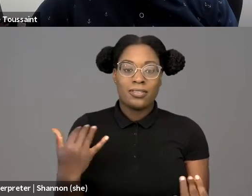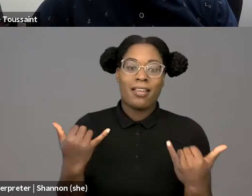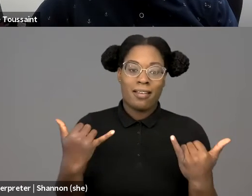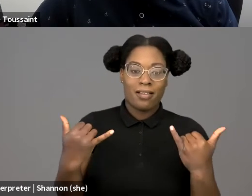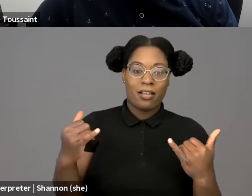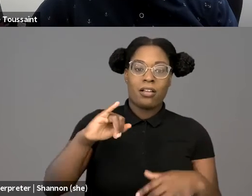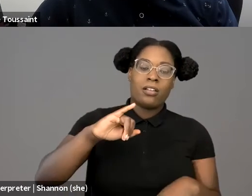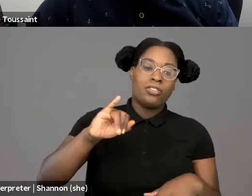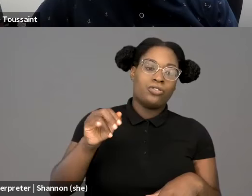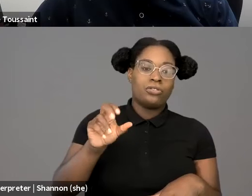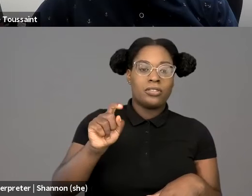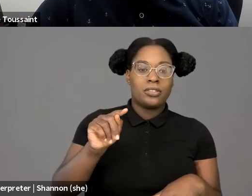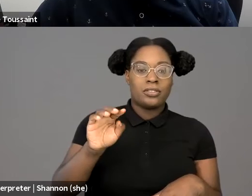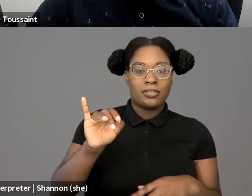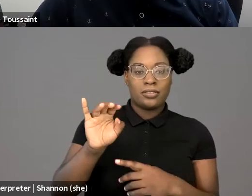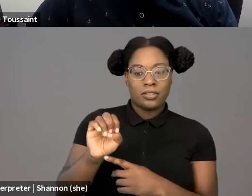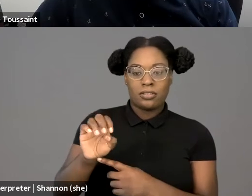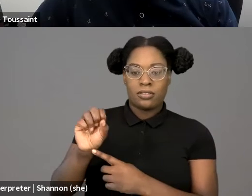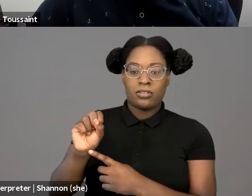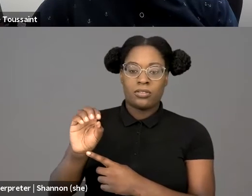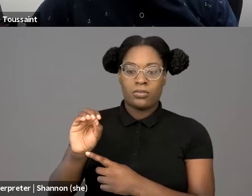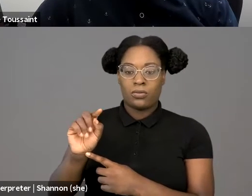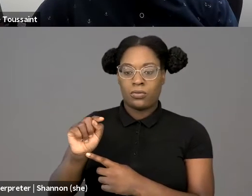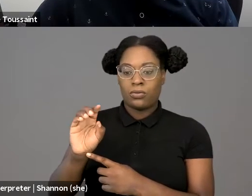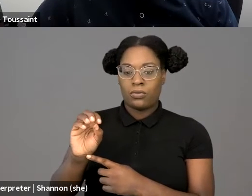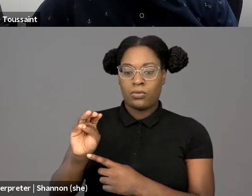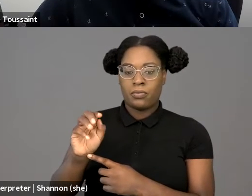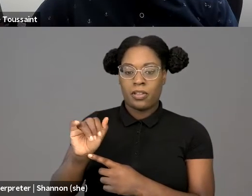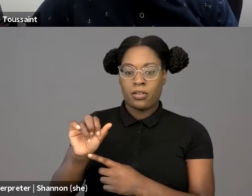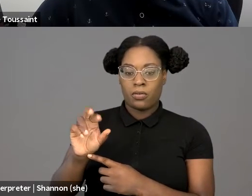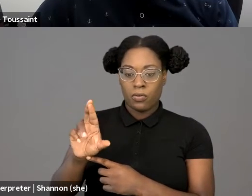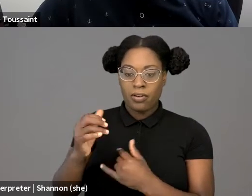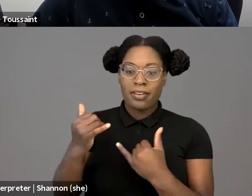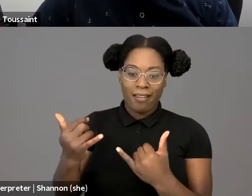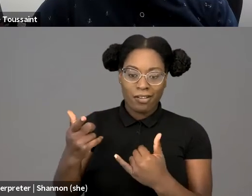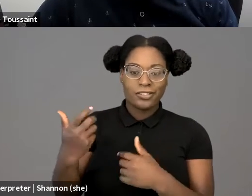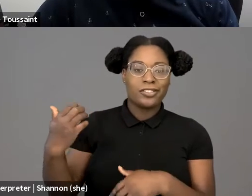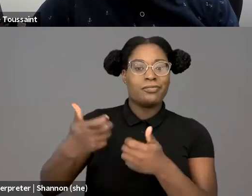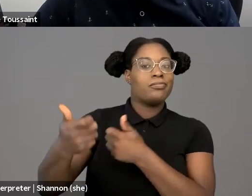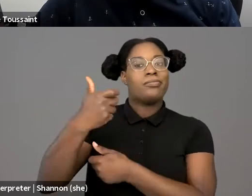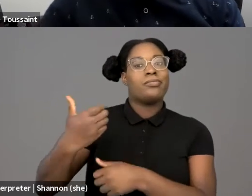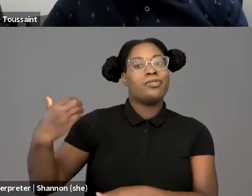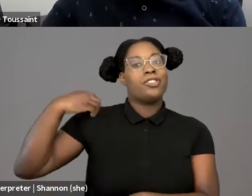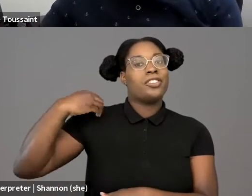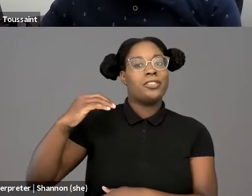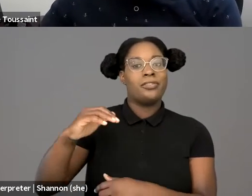and the Supreme Court is made up of, you know, justices who are very diverse in terms of race,